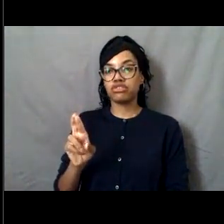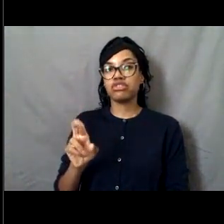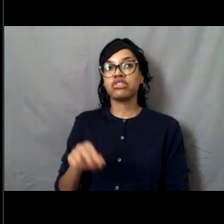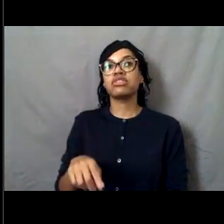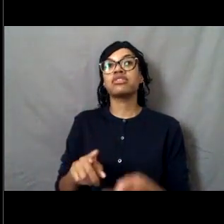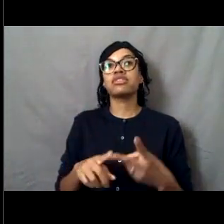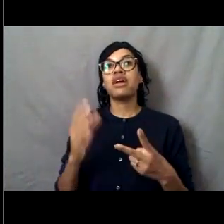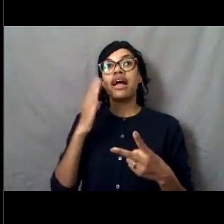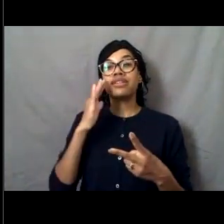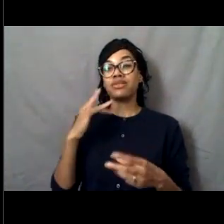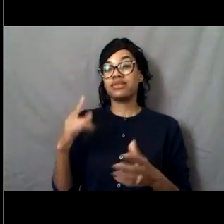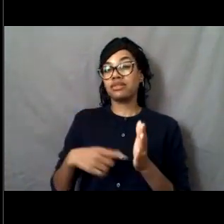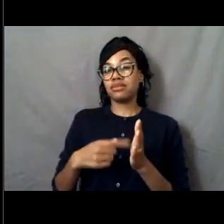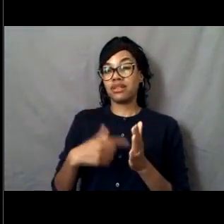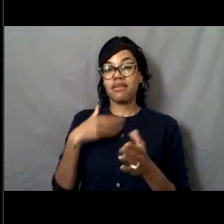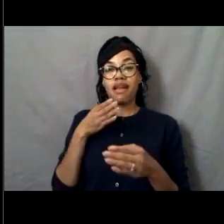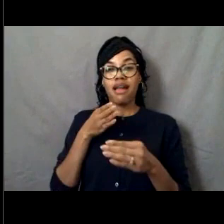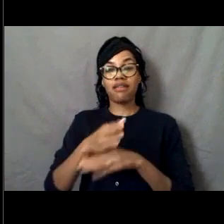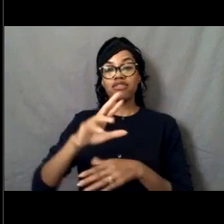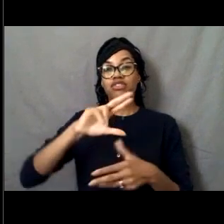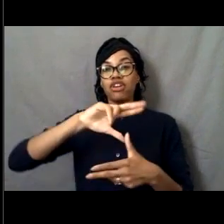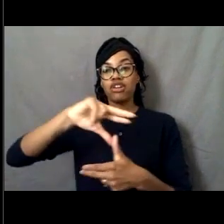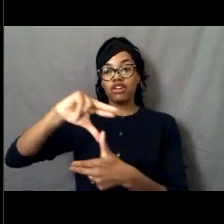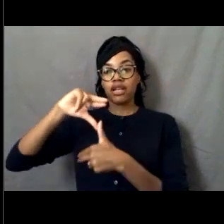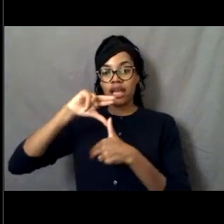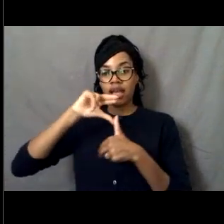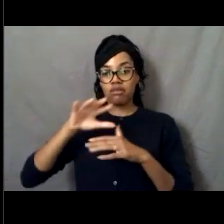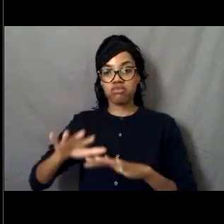to do survey work in order to just make sure